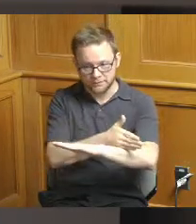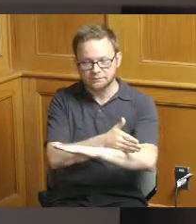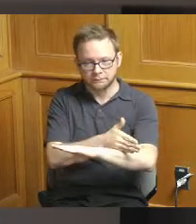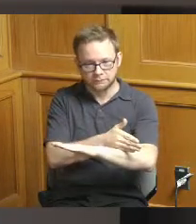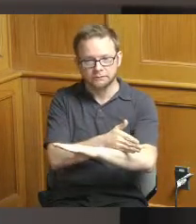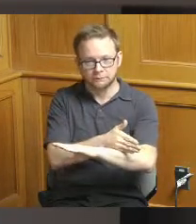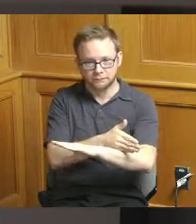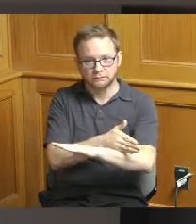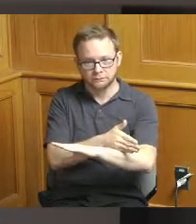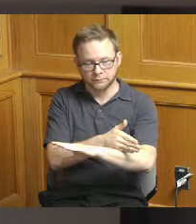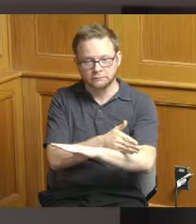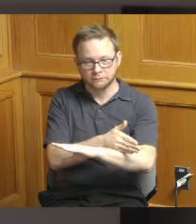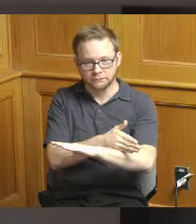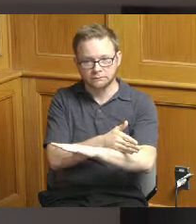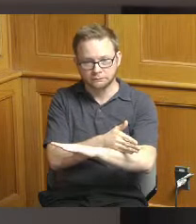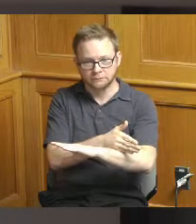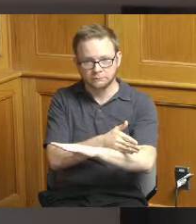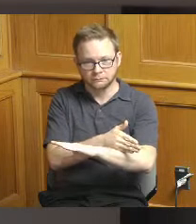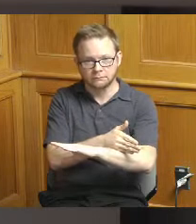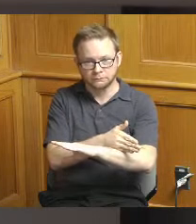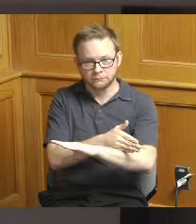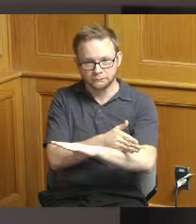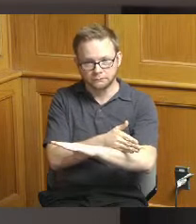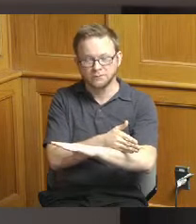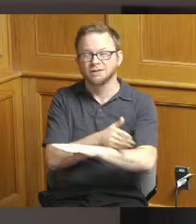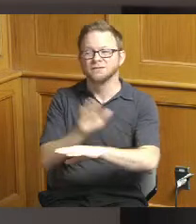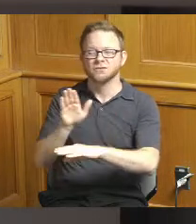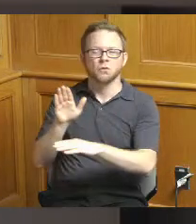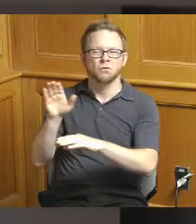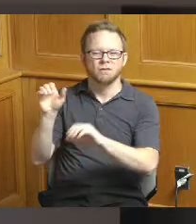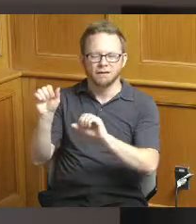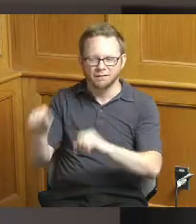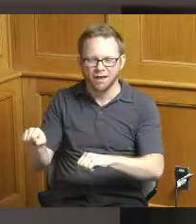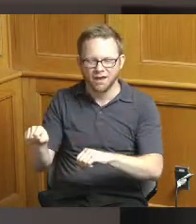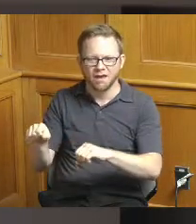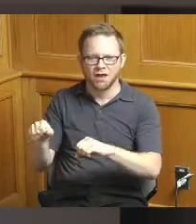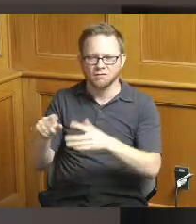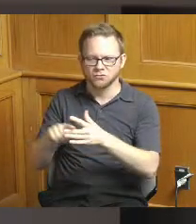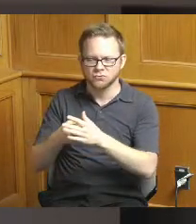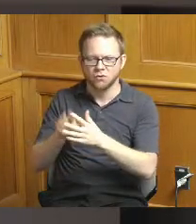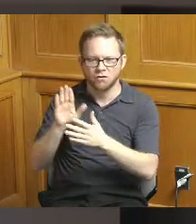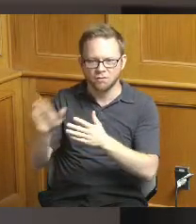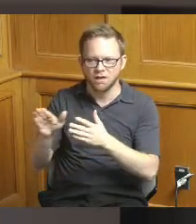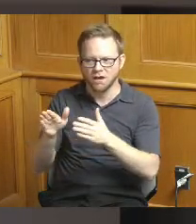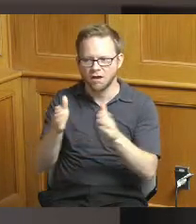an asset a larger asset management strategy we'd be able to provide additional funding